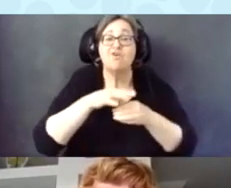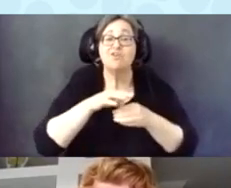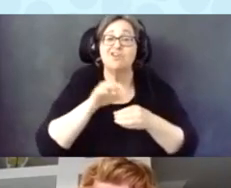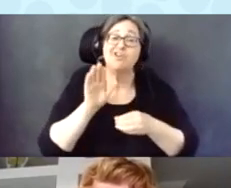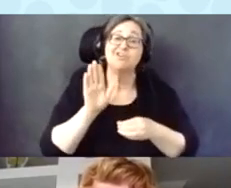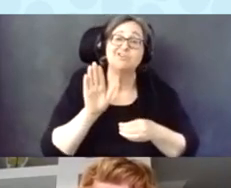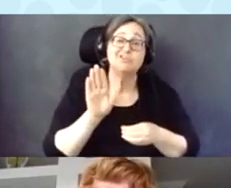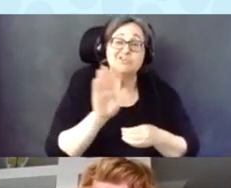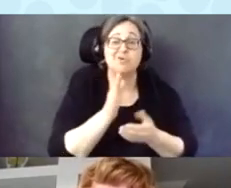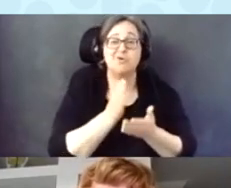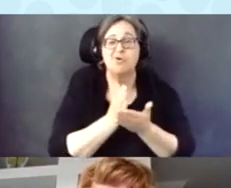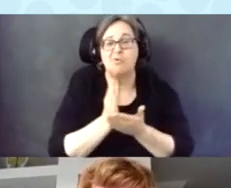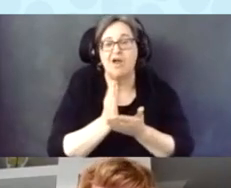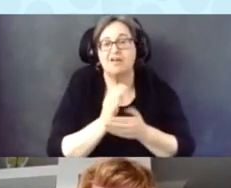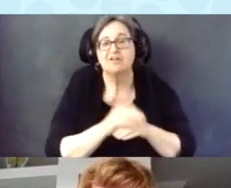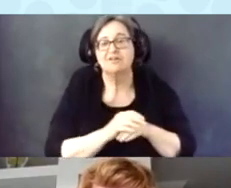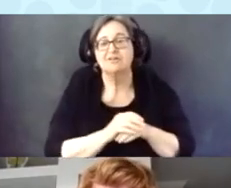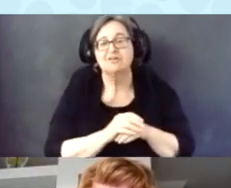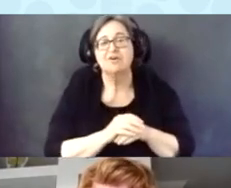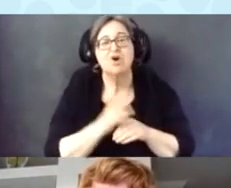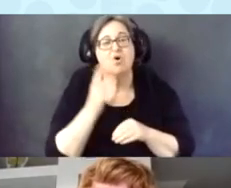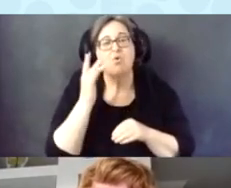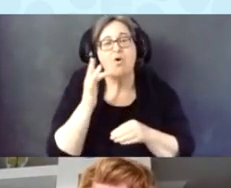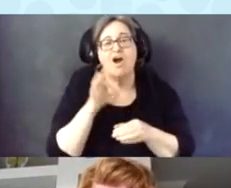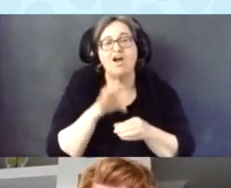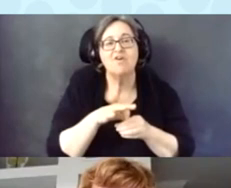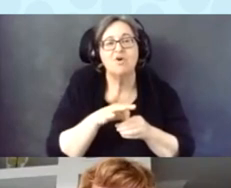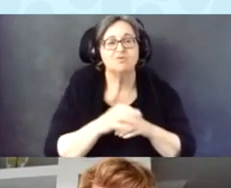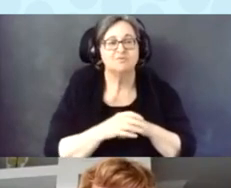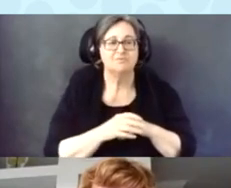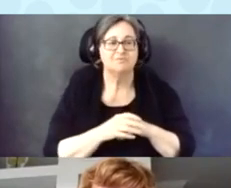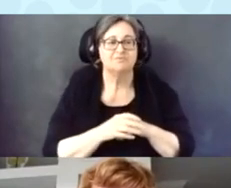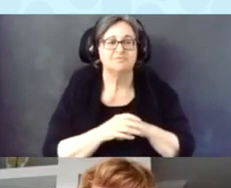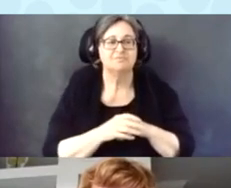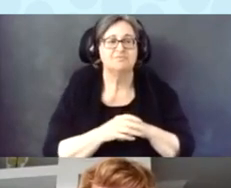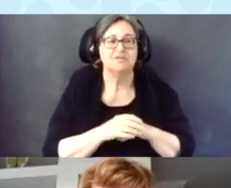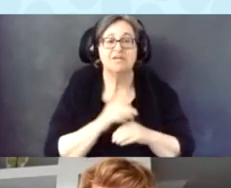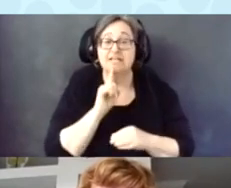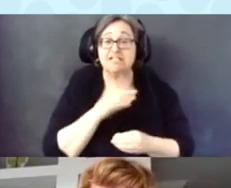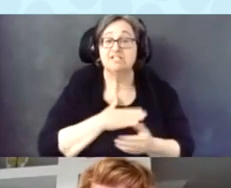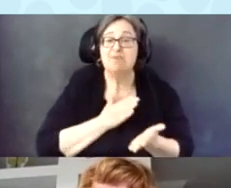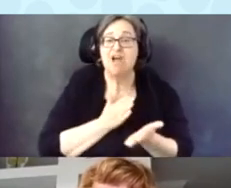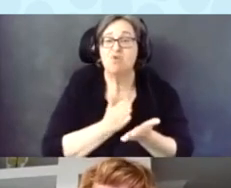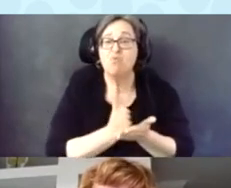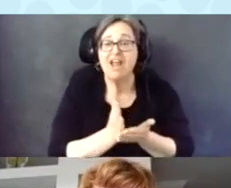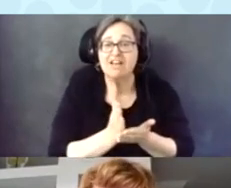Why to vote. It's my right.